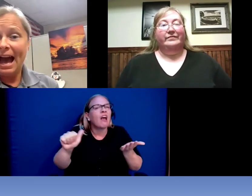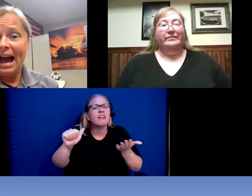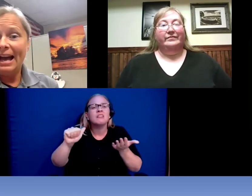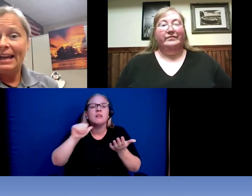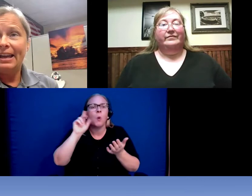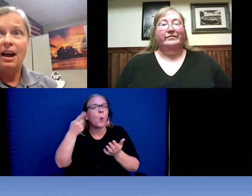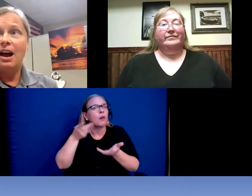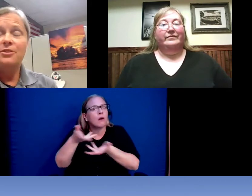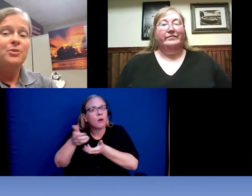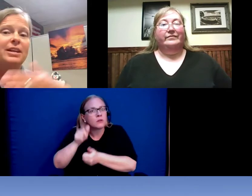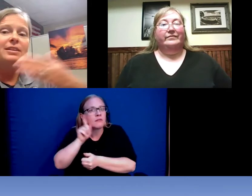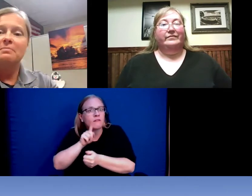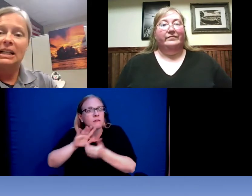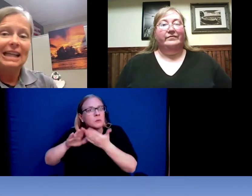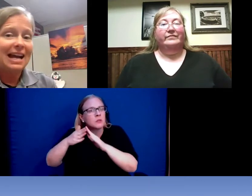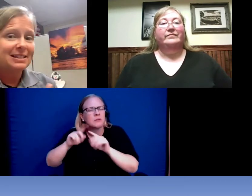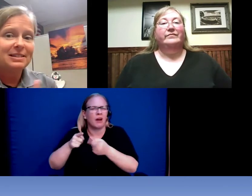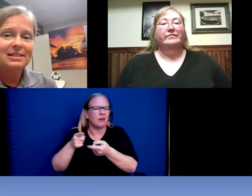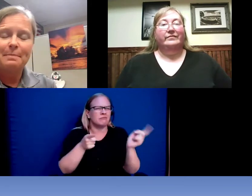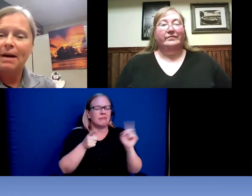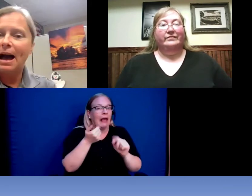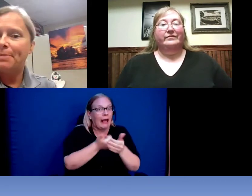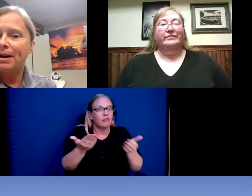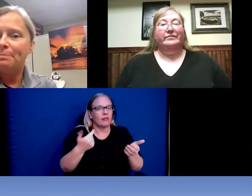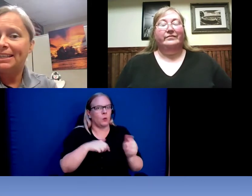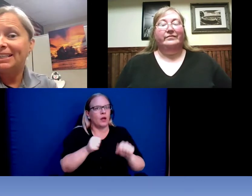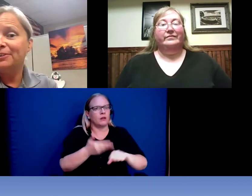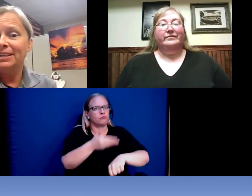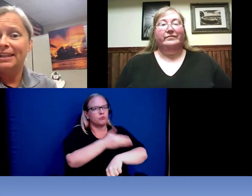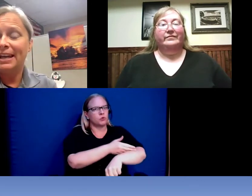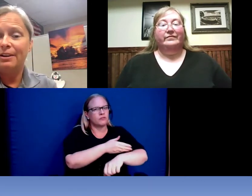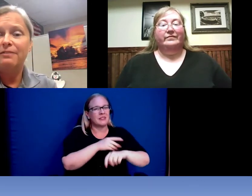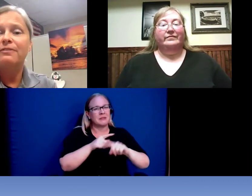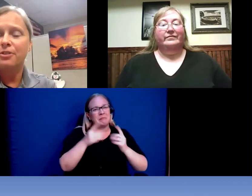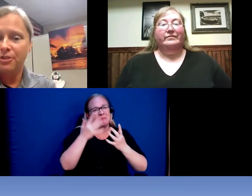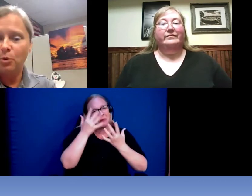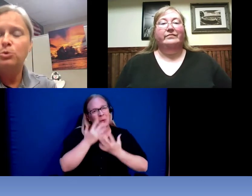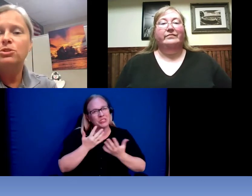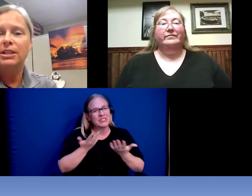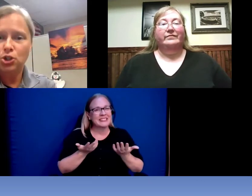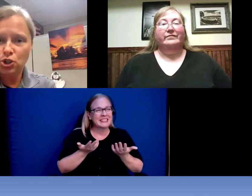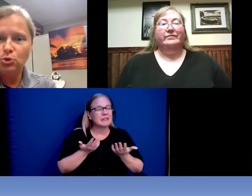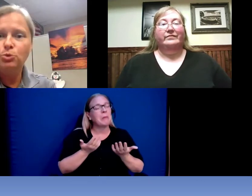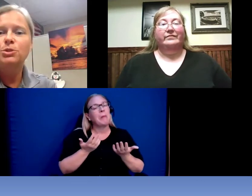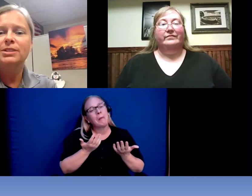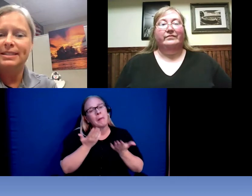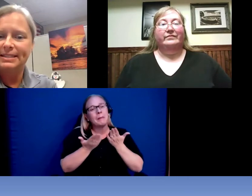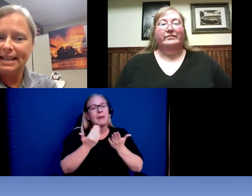I -- other than classes that pop up here and there, for those that choose to take